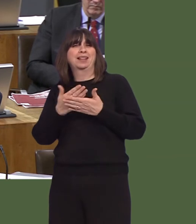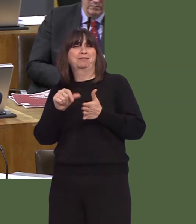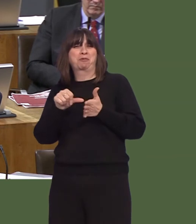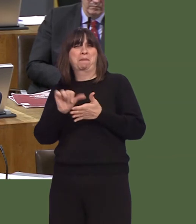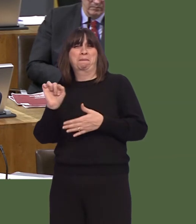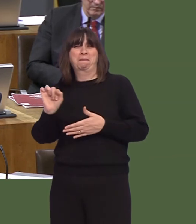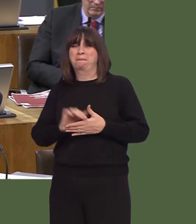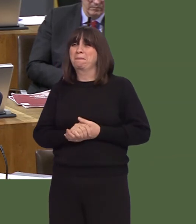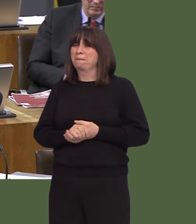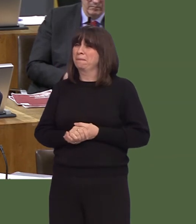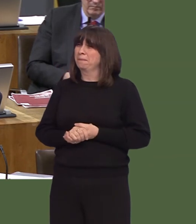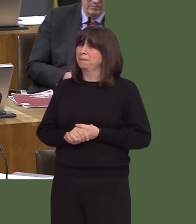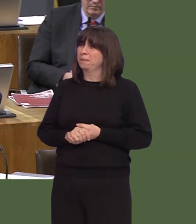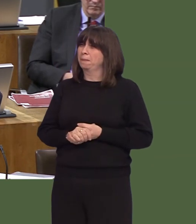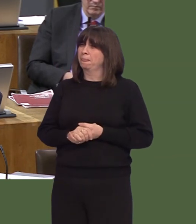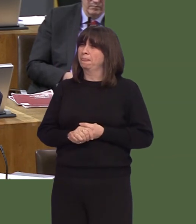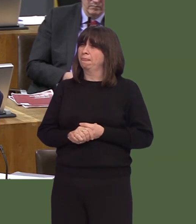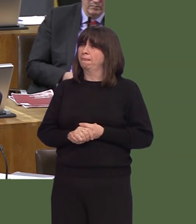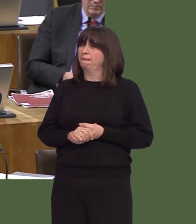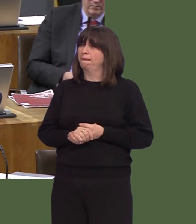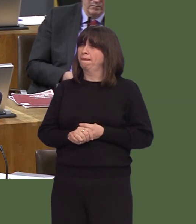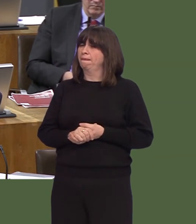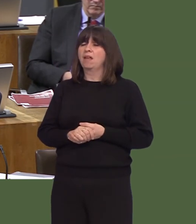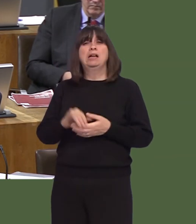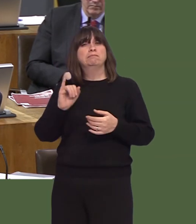rym ni wastad wedi gorfod delio ‚ beth sy'n dod i mewn i Gymru.